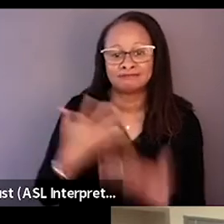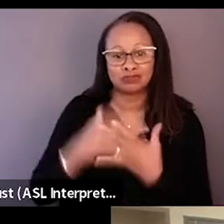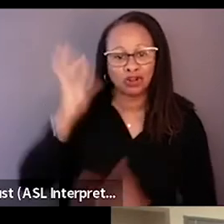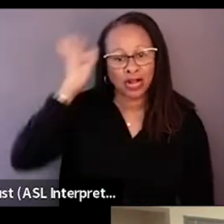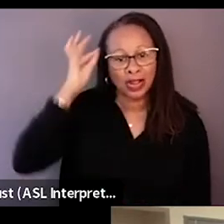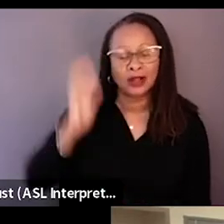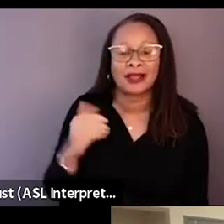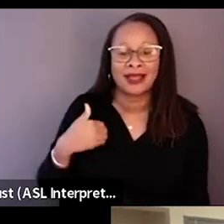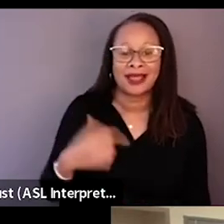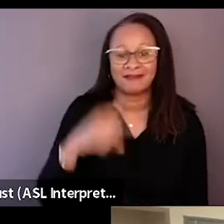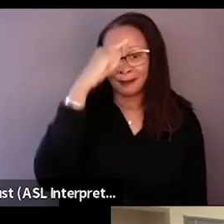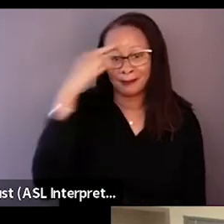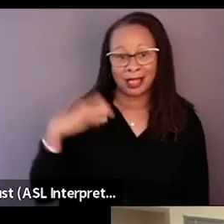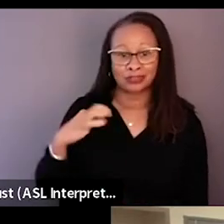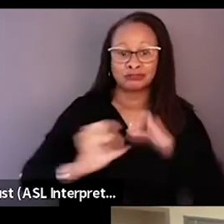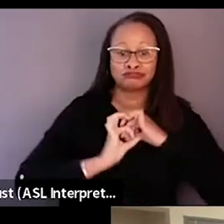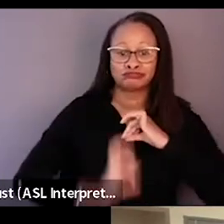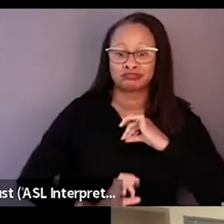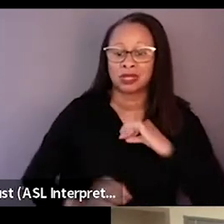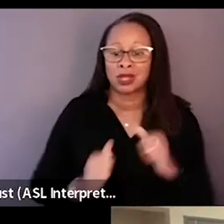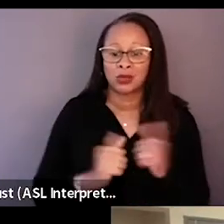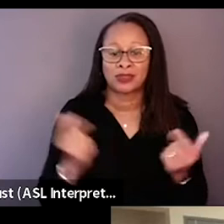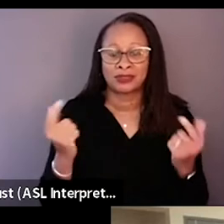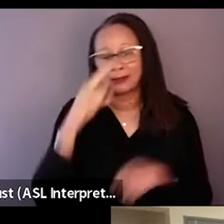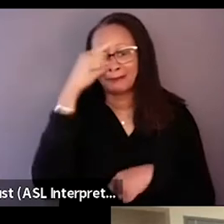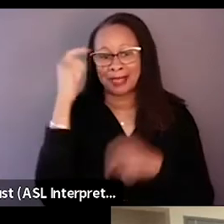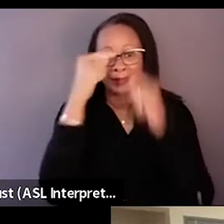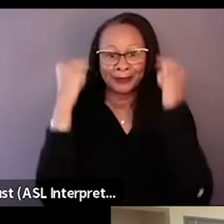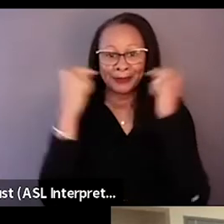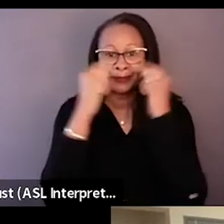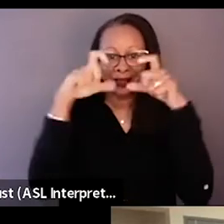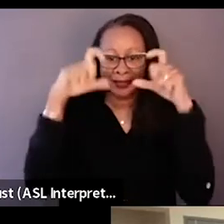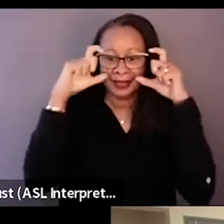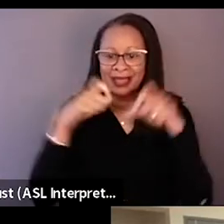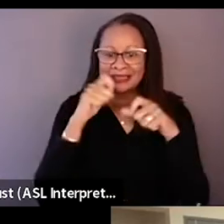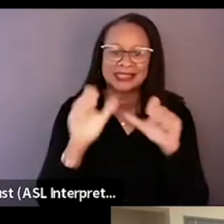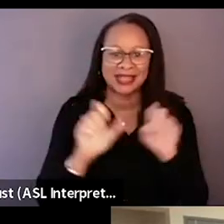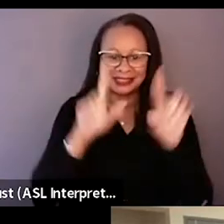I'm wearing a black buttoned down with some black rim, black frame glasses that are not as stylish as Bing's.